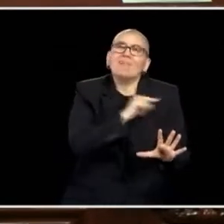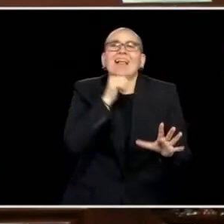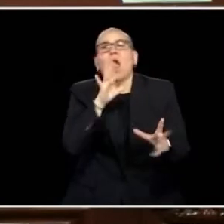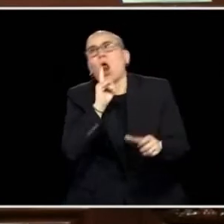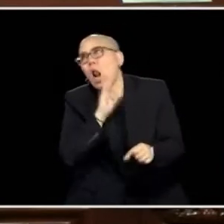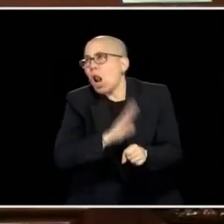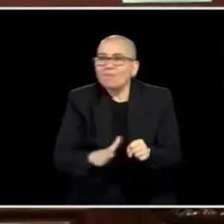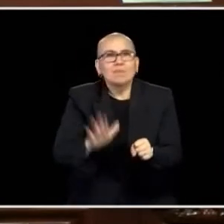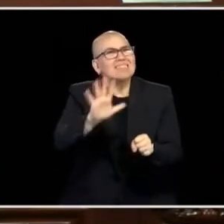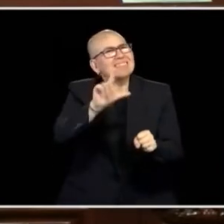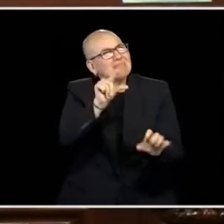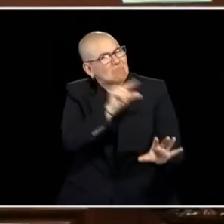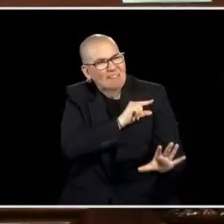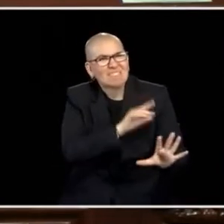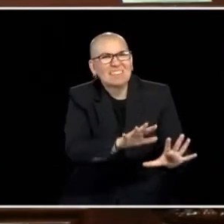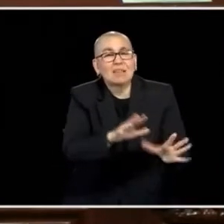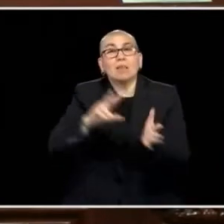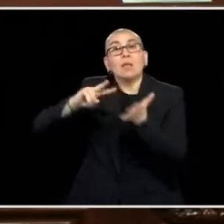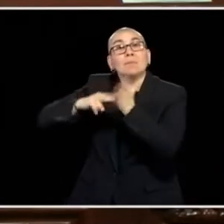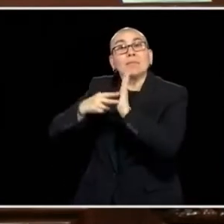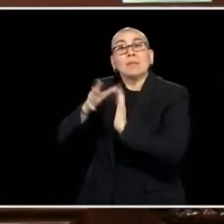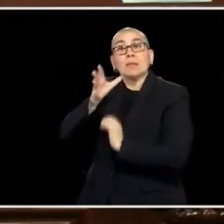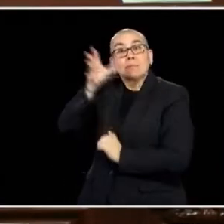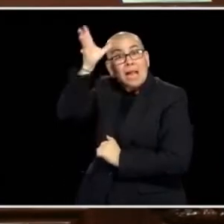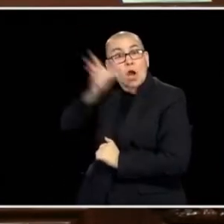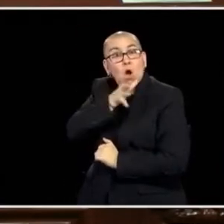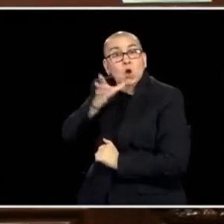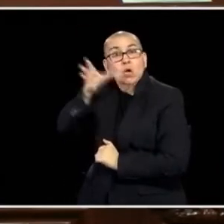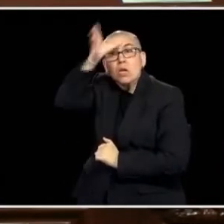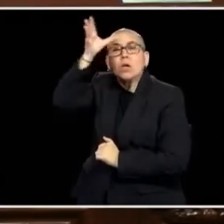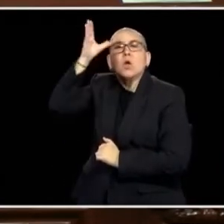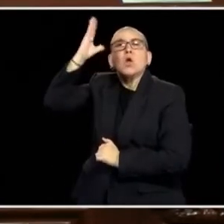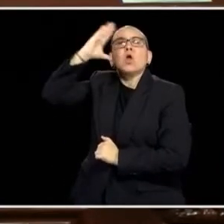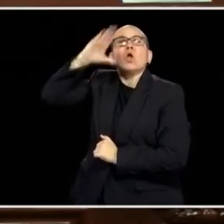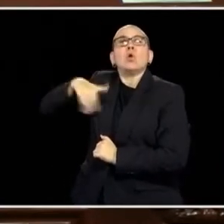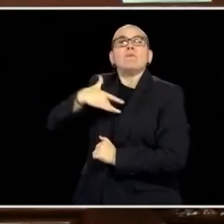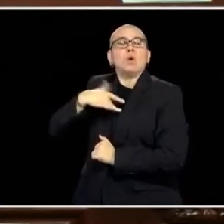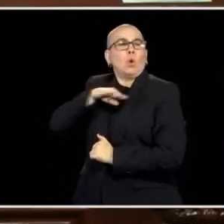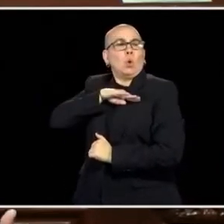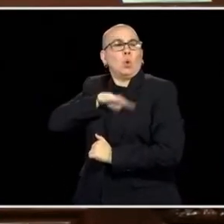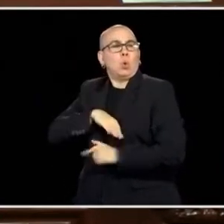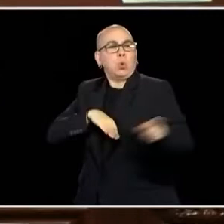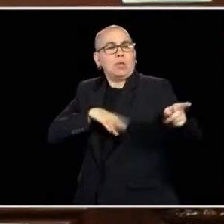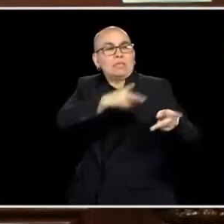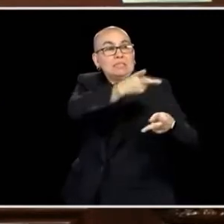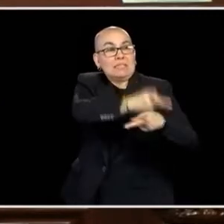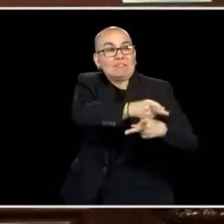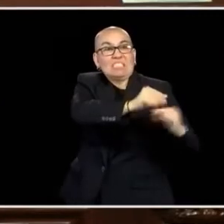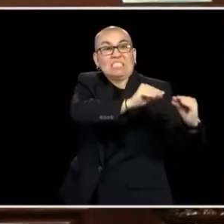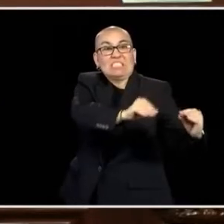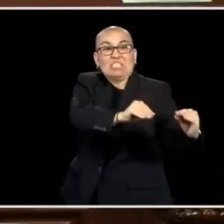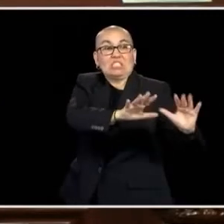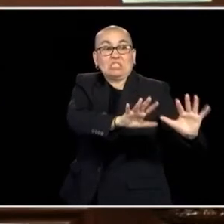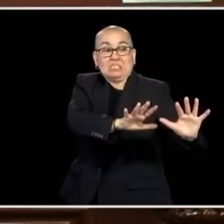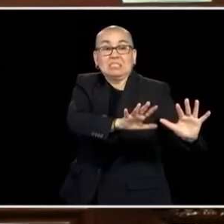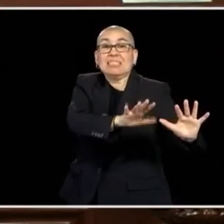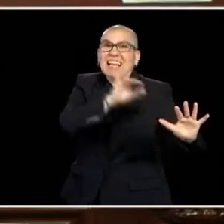AND EVERY PARENT HAS A SAFE PLACE AND KNOWS THAT THEIR CHILD IS BEING TAKEN CARE OF. WE PUT A BUDGET IN FRONT OF YOU THAT CONTINUES TO FOCUS ON